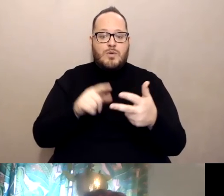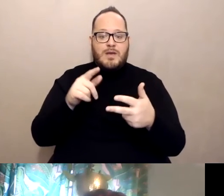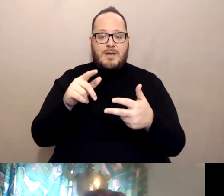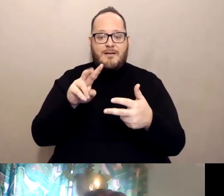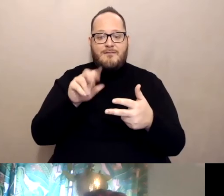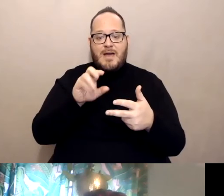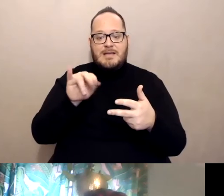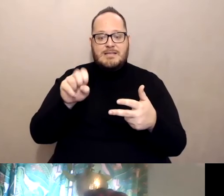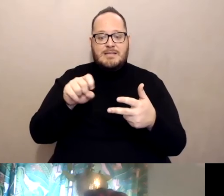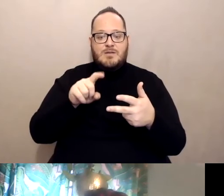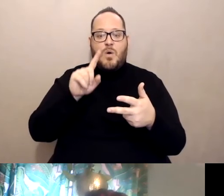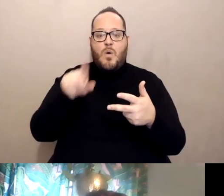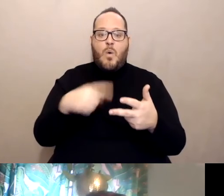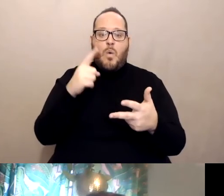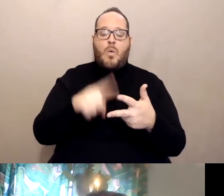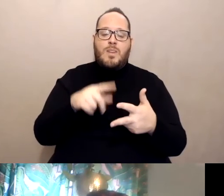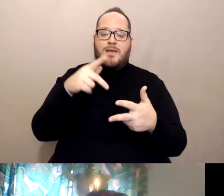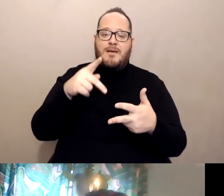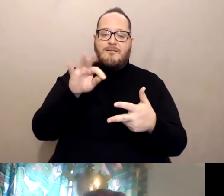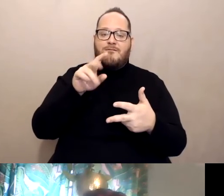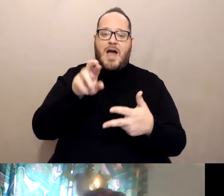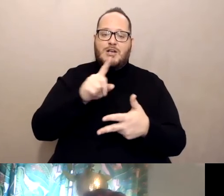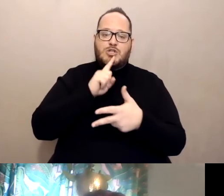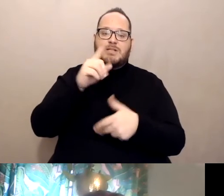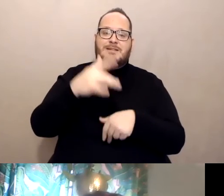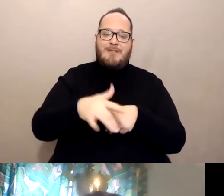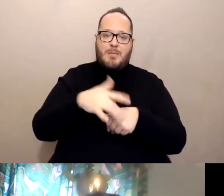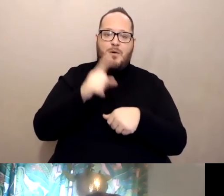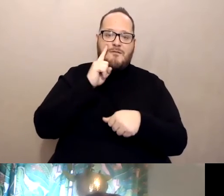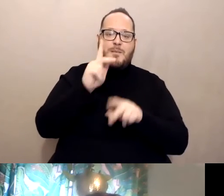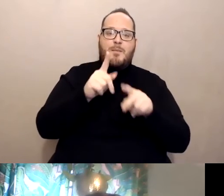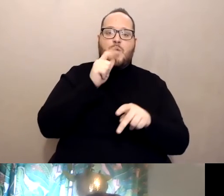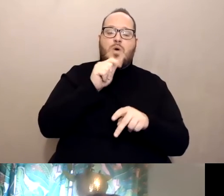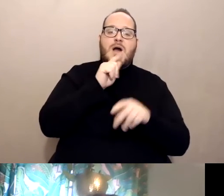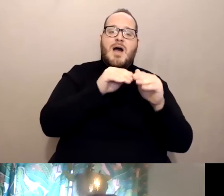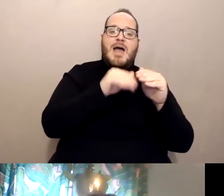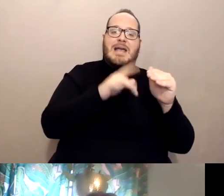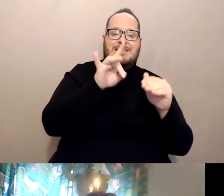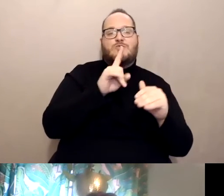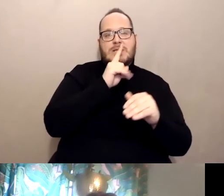for those under the age of 18, between 16 and 18. So if this young man that we're speaking about